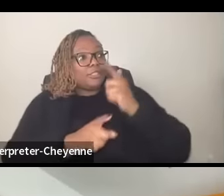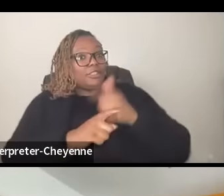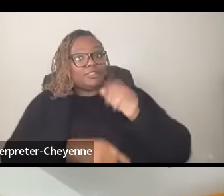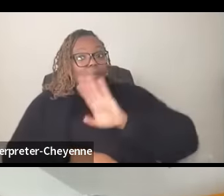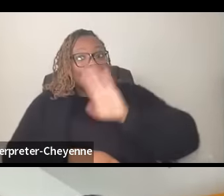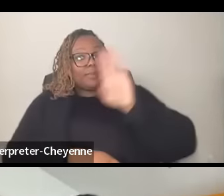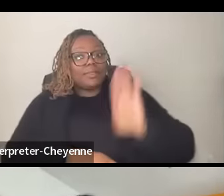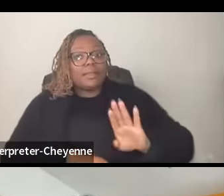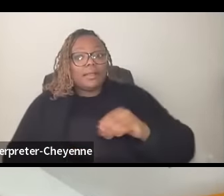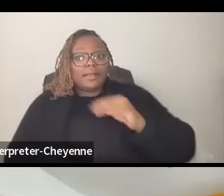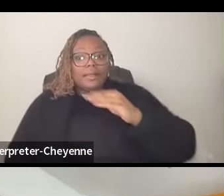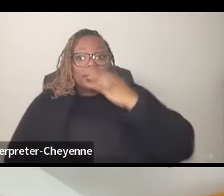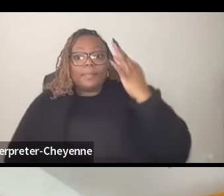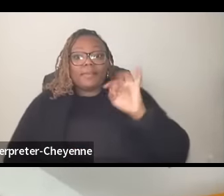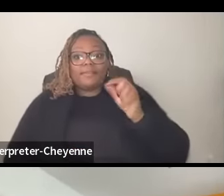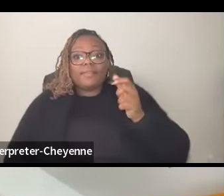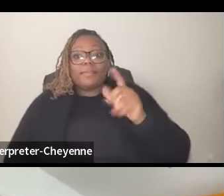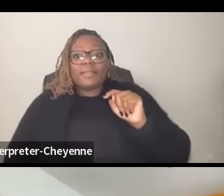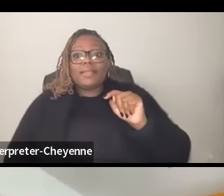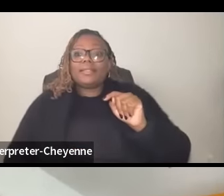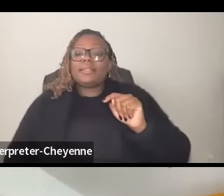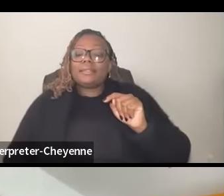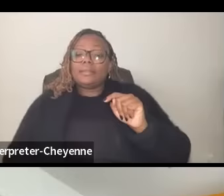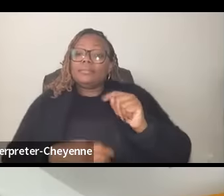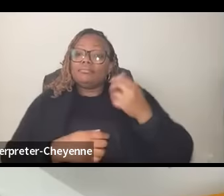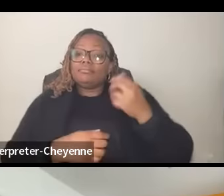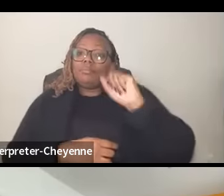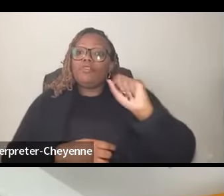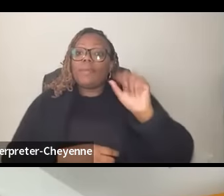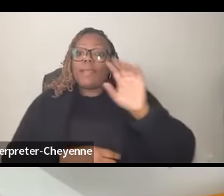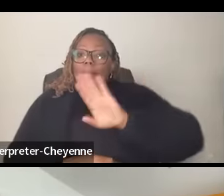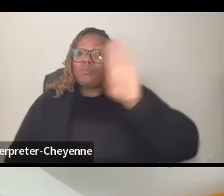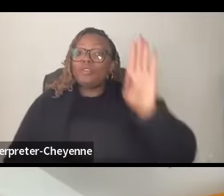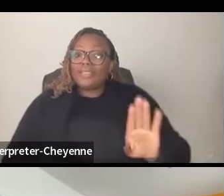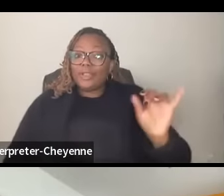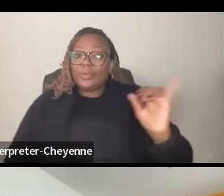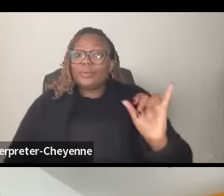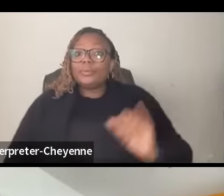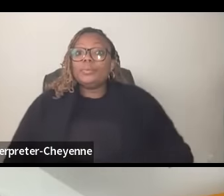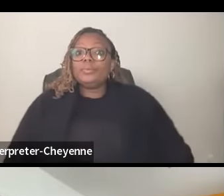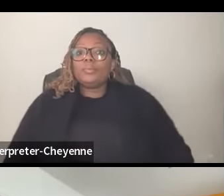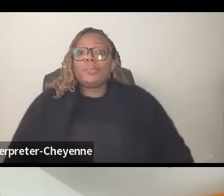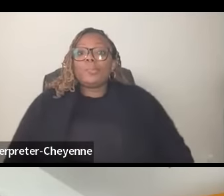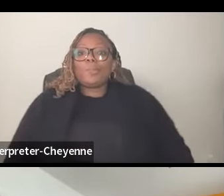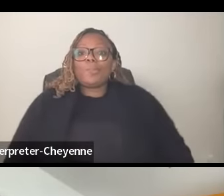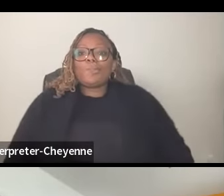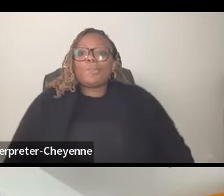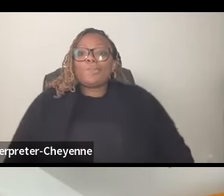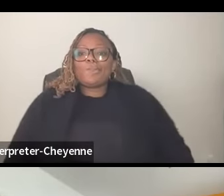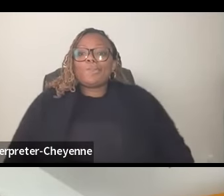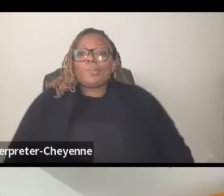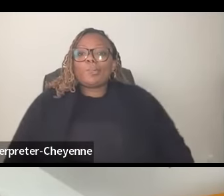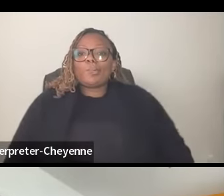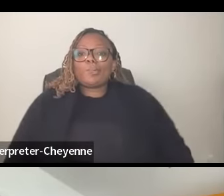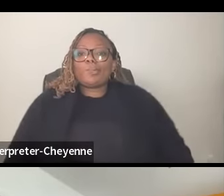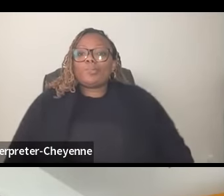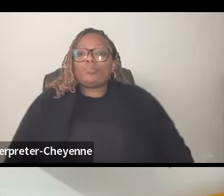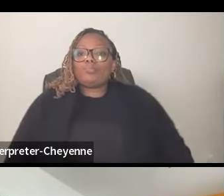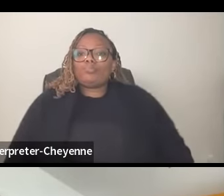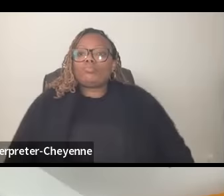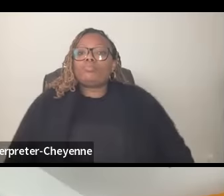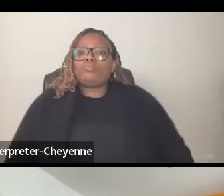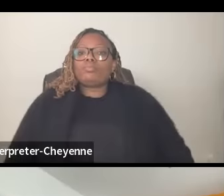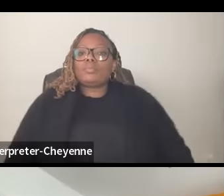feminist movement in Brazil that is so vibrant that whatever I mean I I am also so encouraged